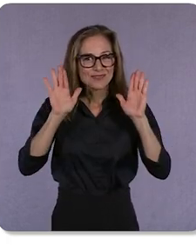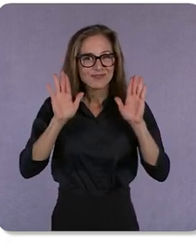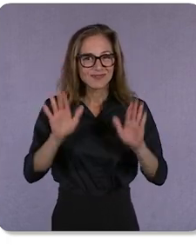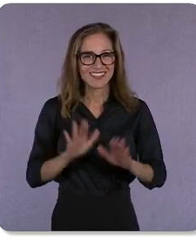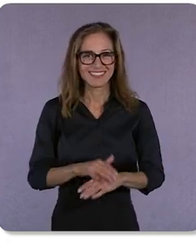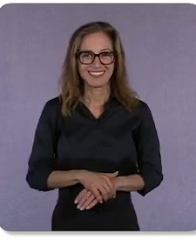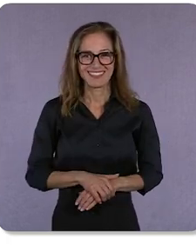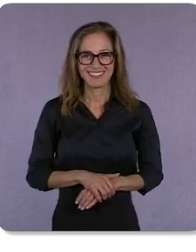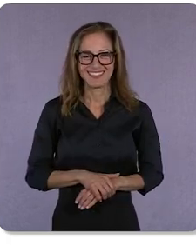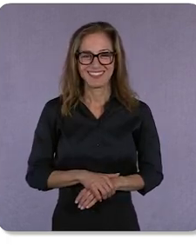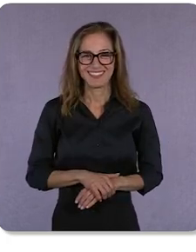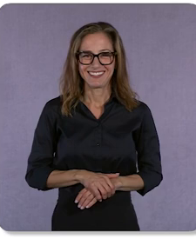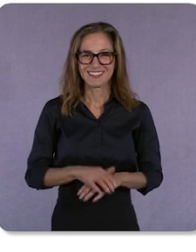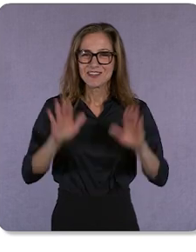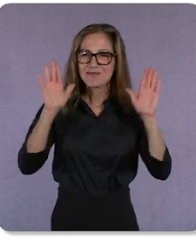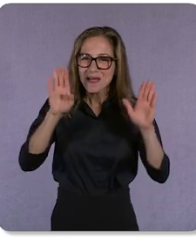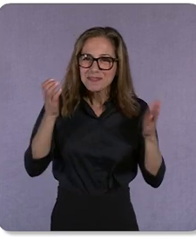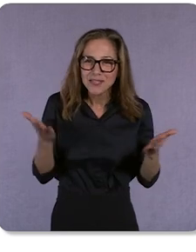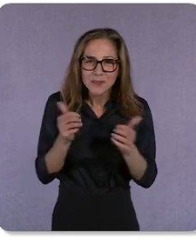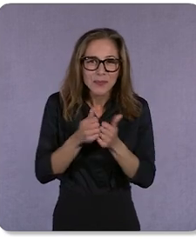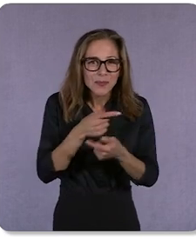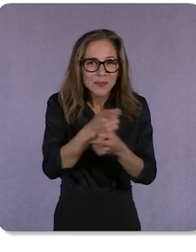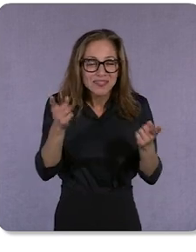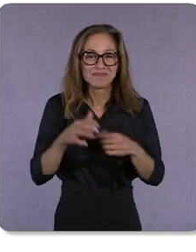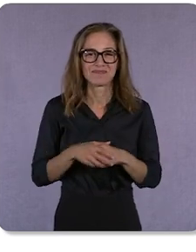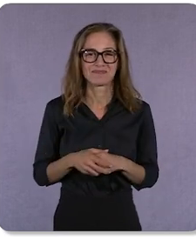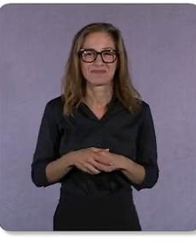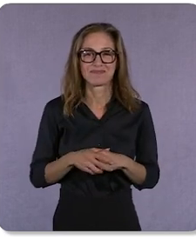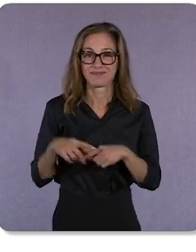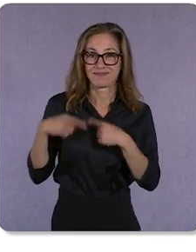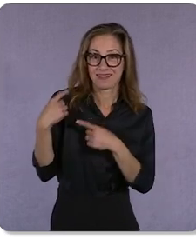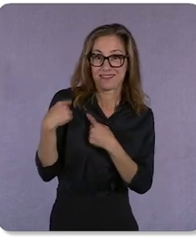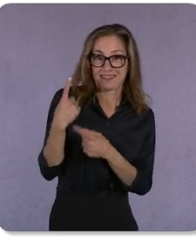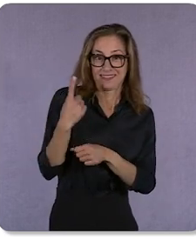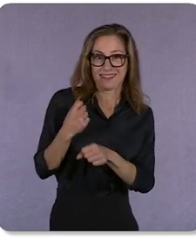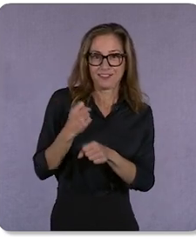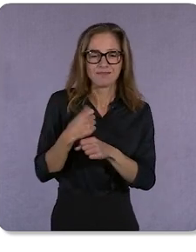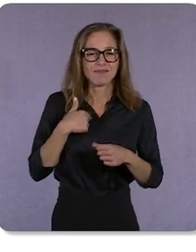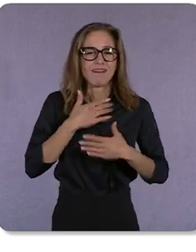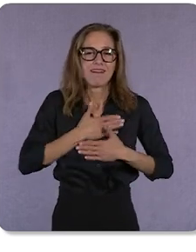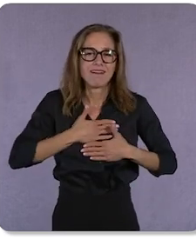be here with you today, and over the last year, I’ve had the pleasure of meeting several of our